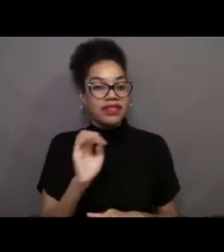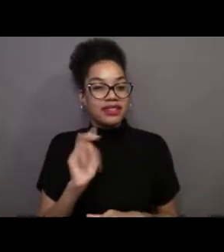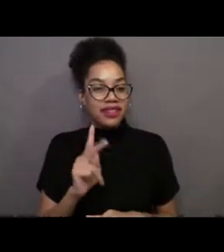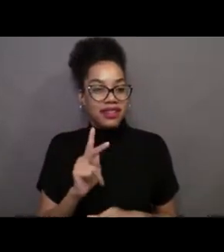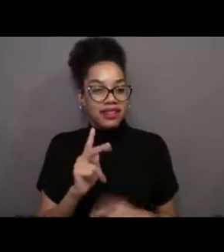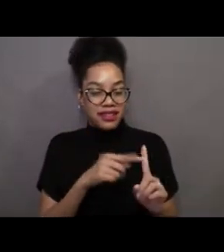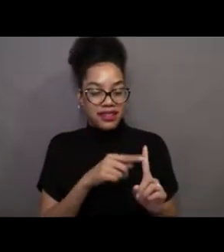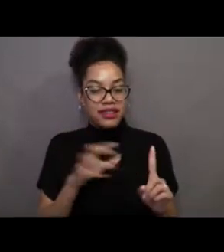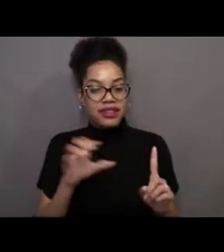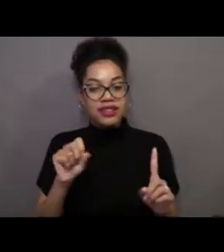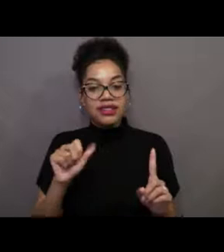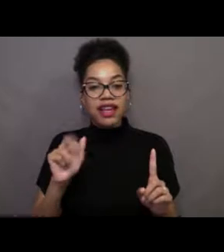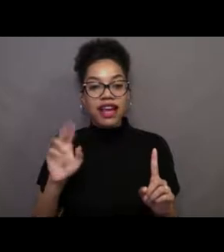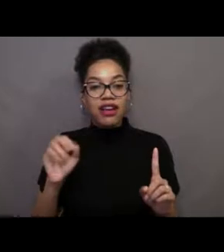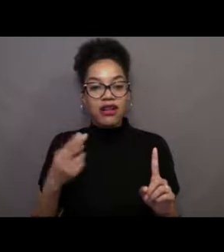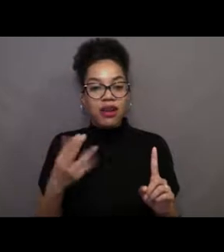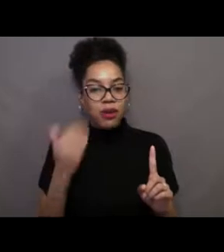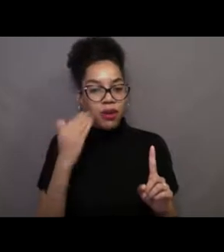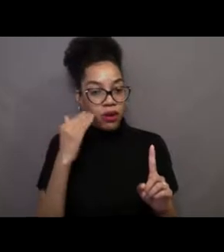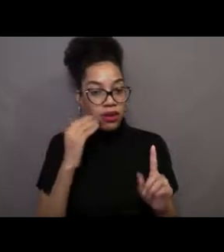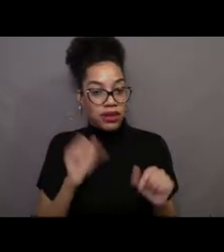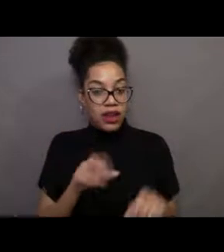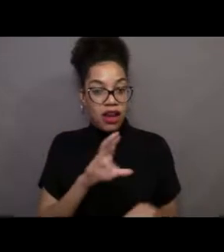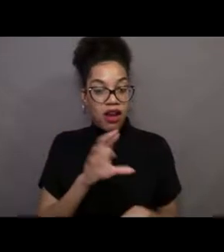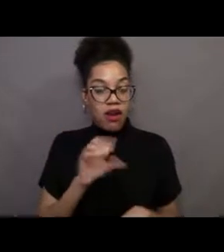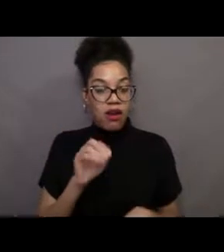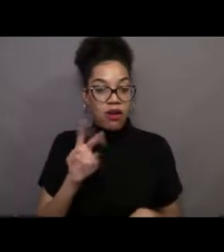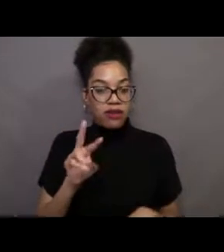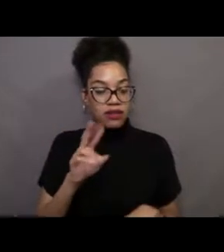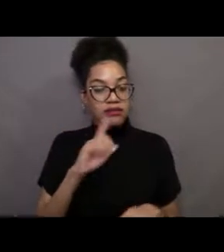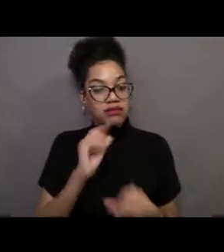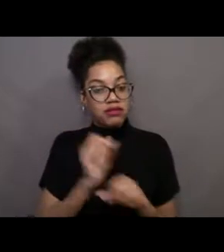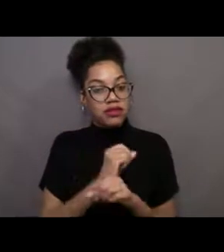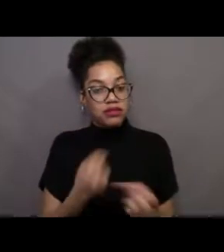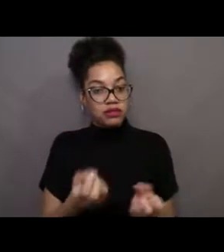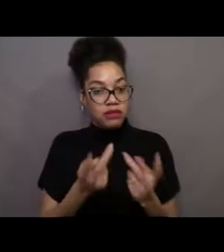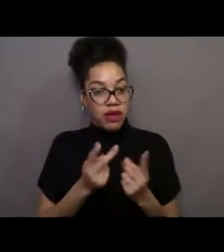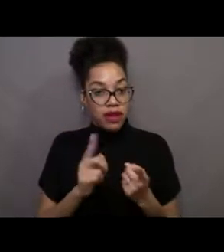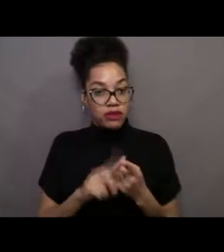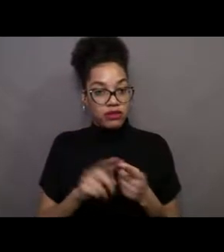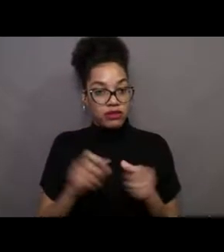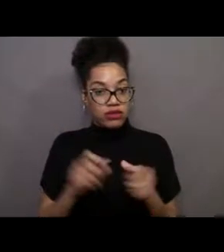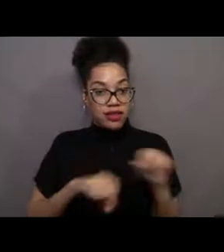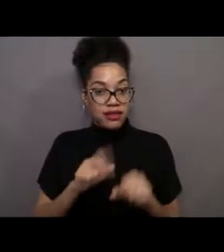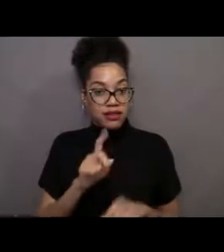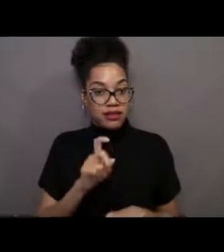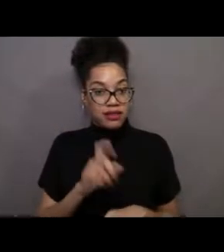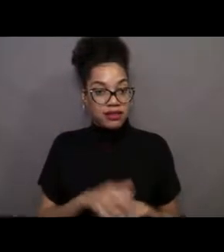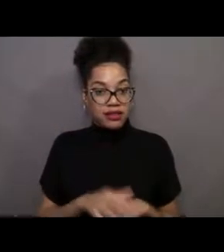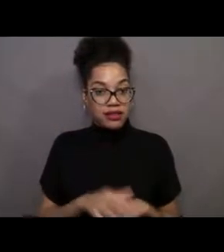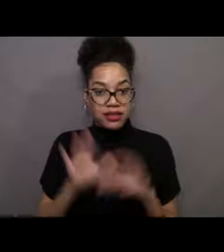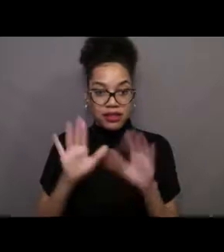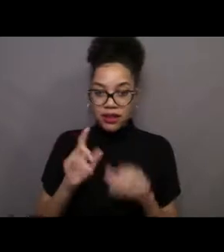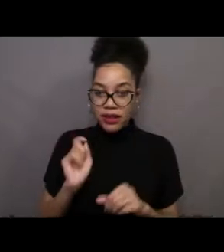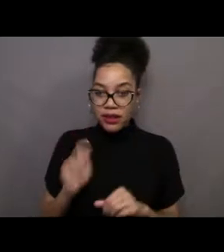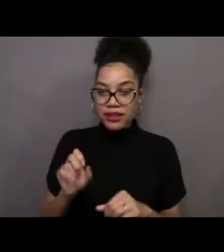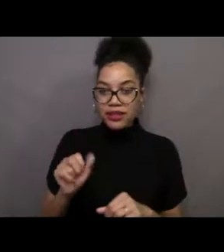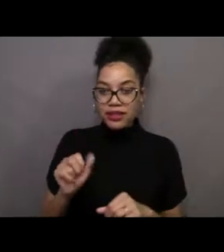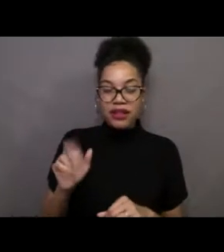"Can ROVs bring things back to the scientists?" That is an excellent question, Sarah. And yes, some are ROVs,